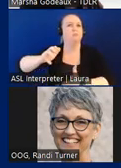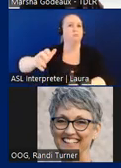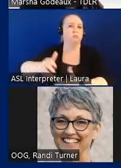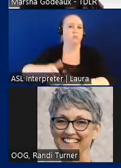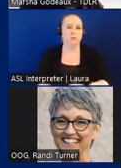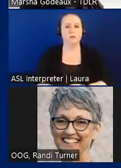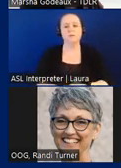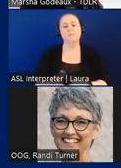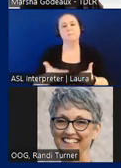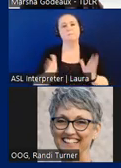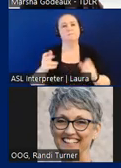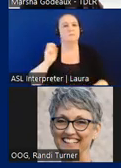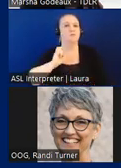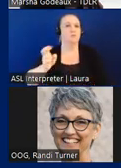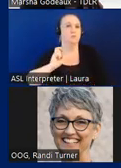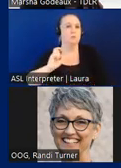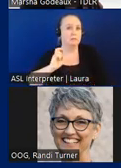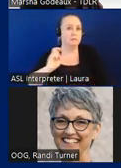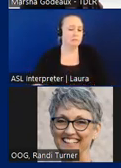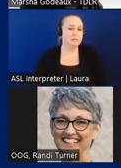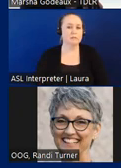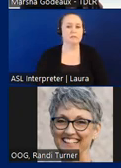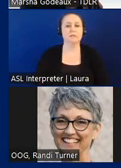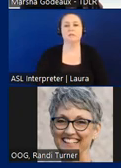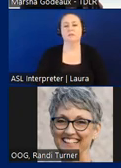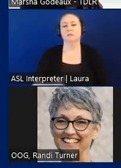public transportation facilities, places of recreation,